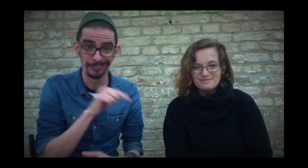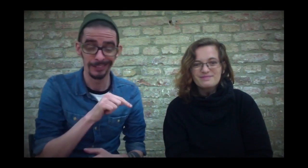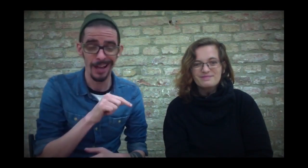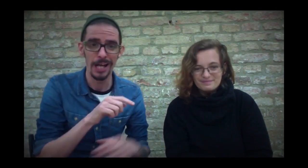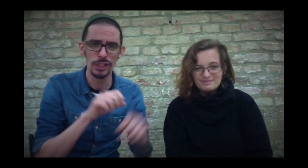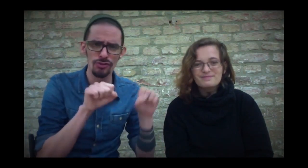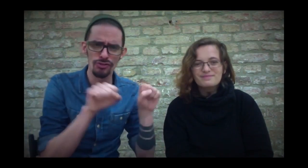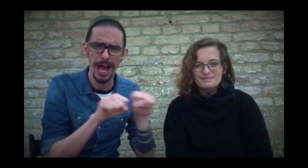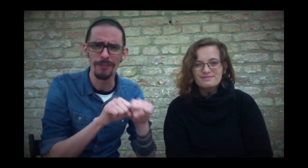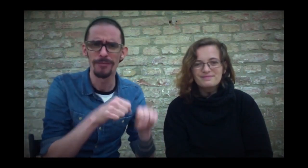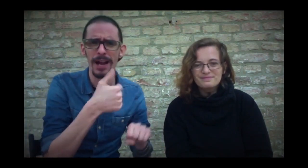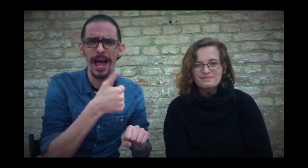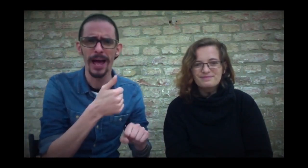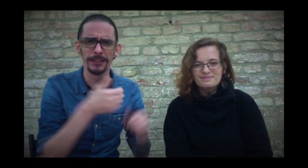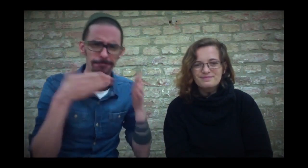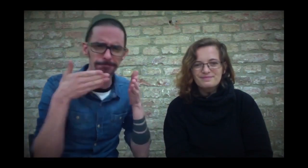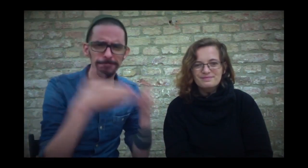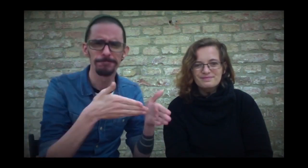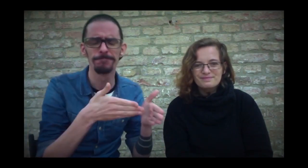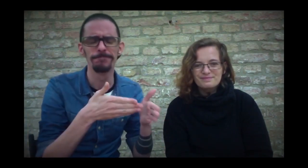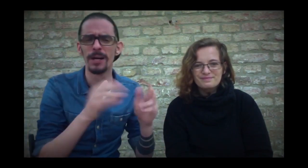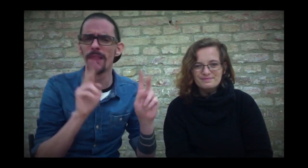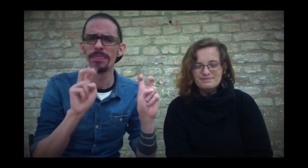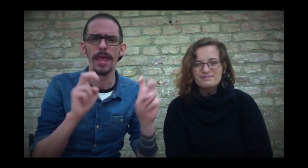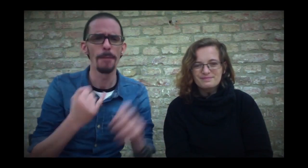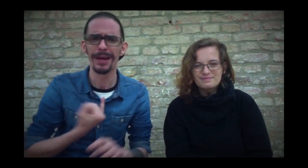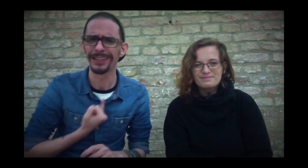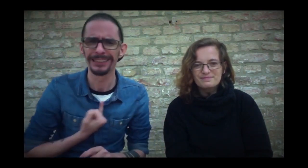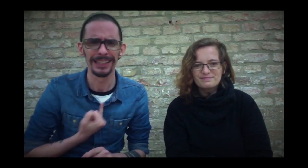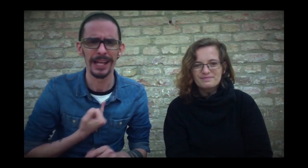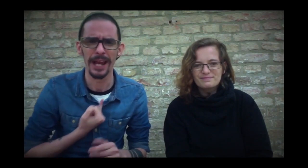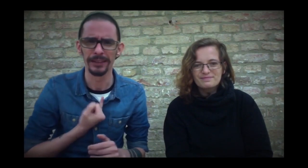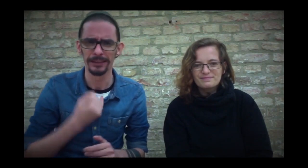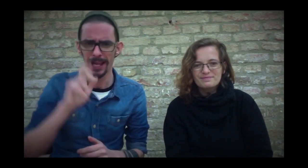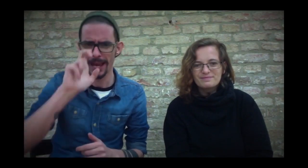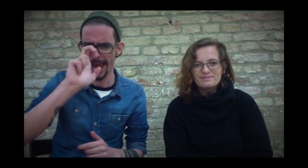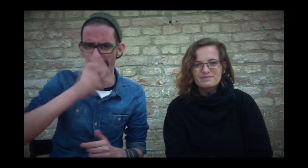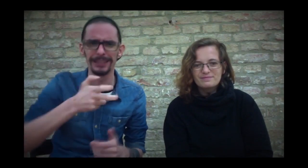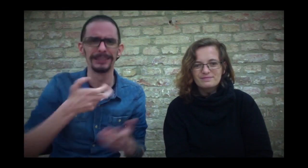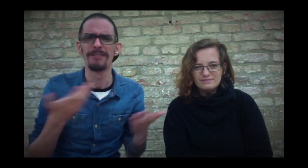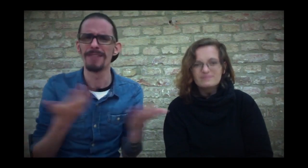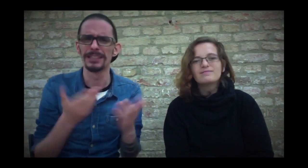In the older version of CHARMED in the first season it’s about to find the identity as a witch.